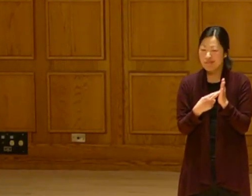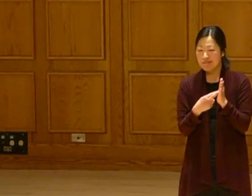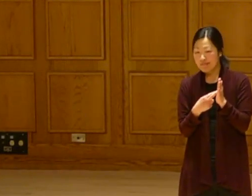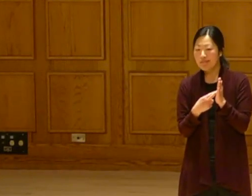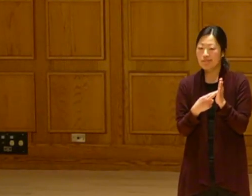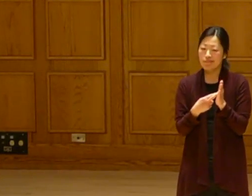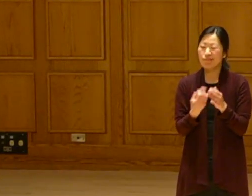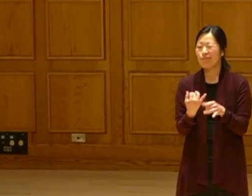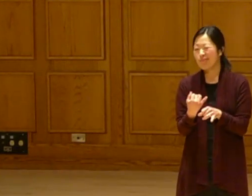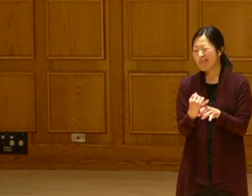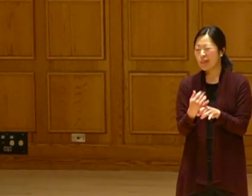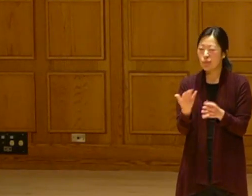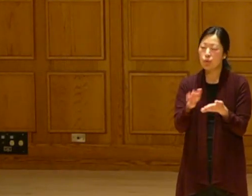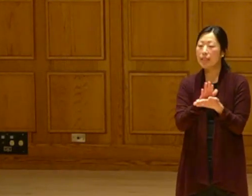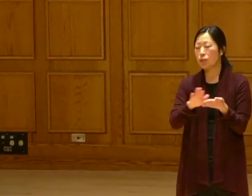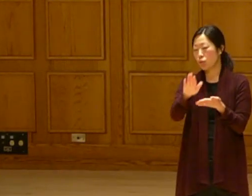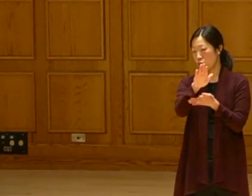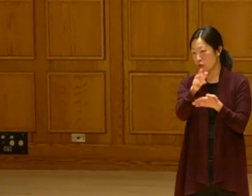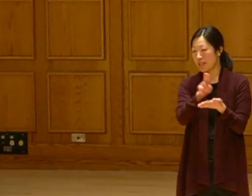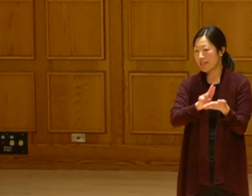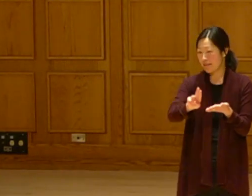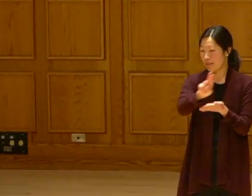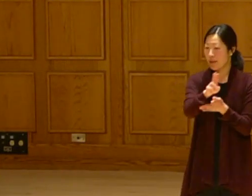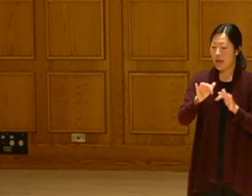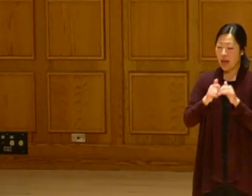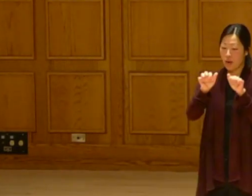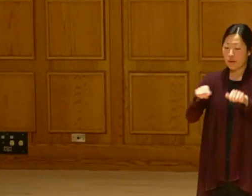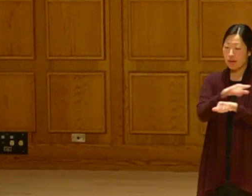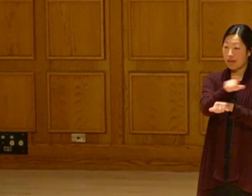The second question is what is the role of institutions? What can the institution like the College of St.